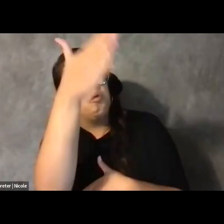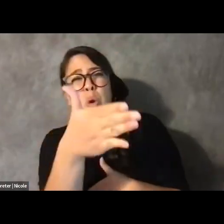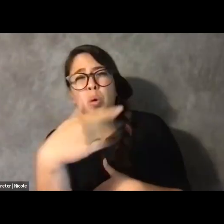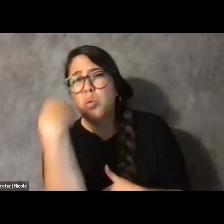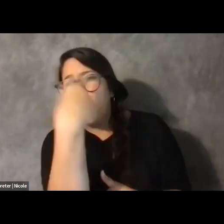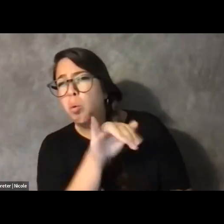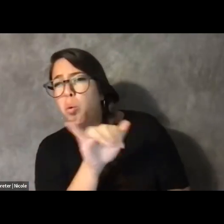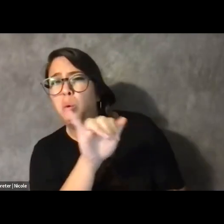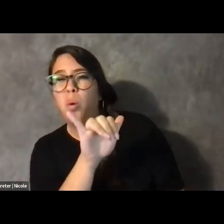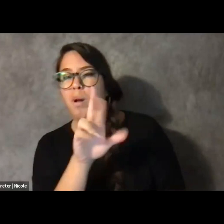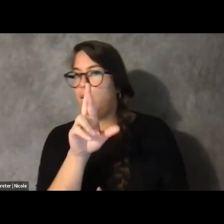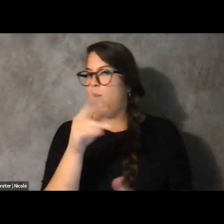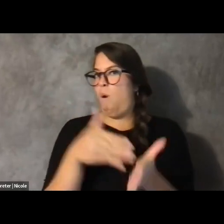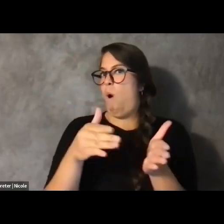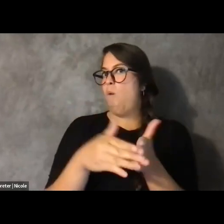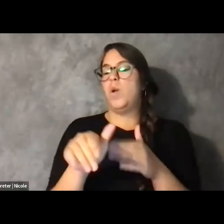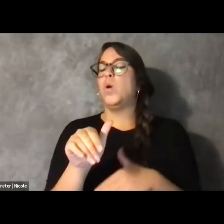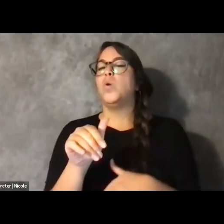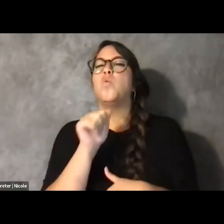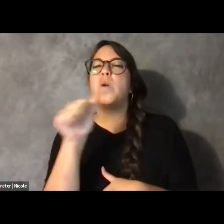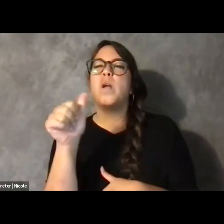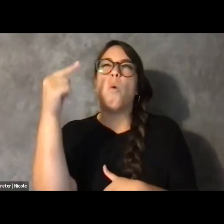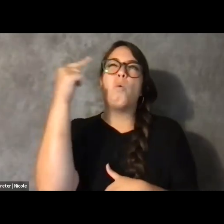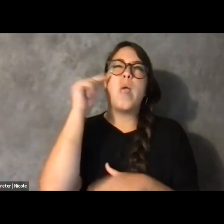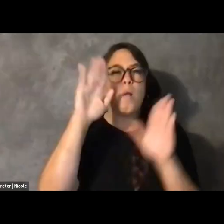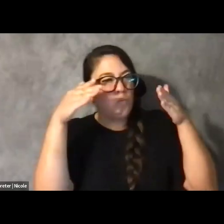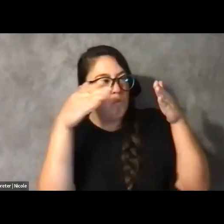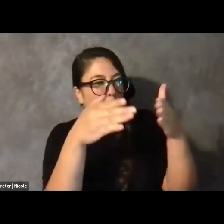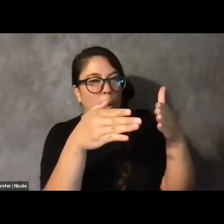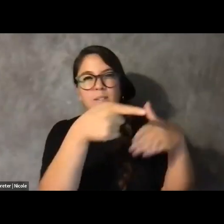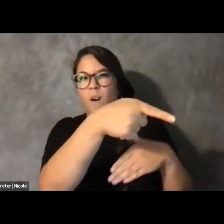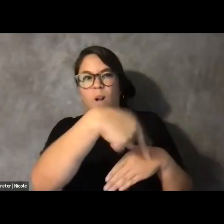we rarely have ever focus on what that task requires.